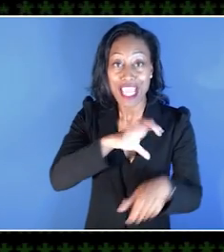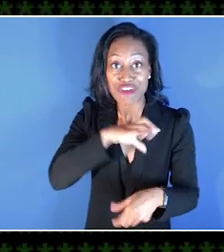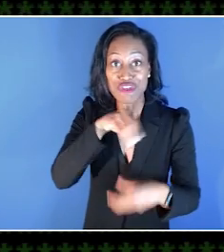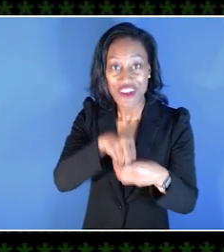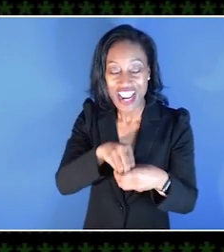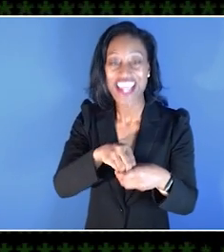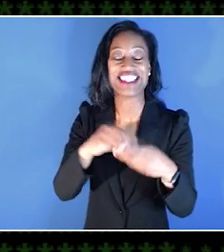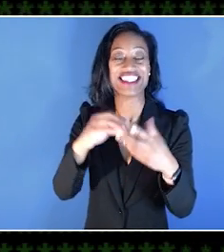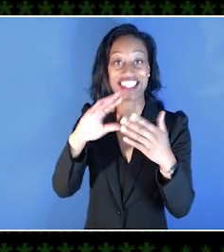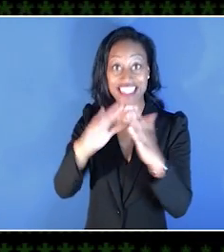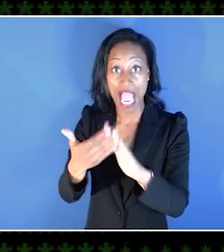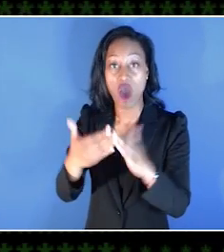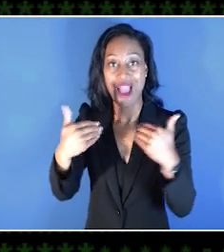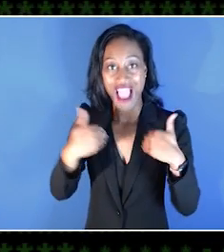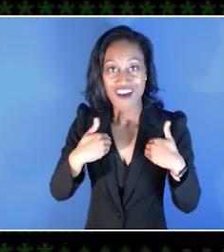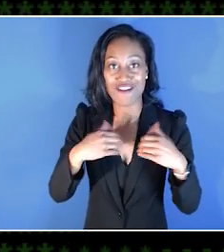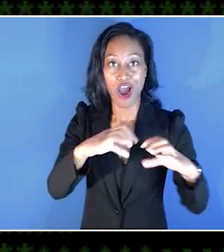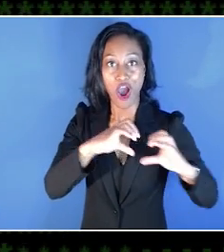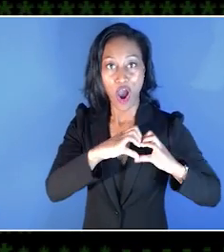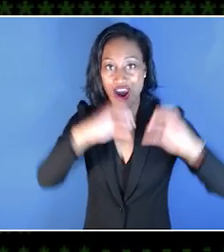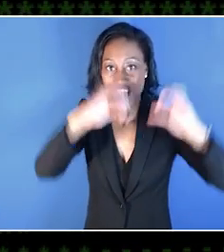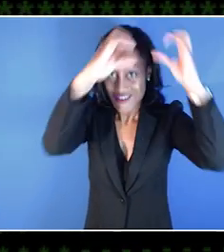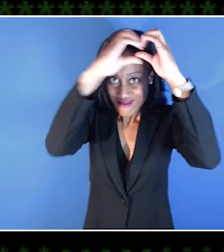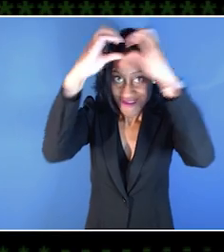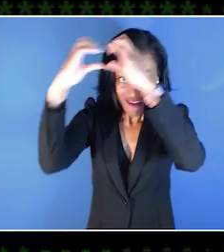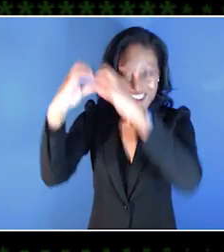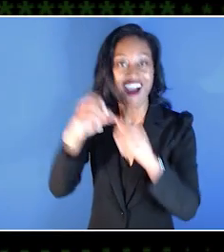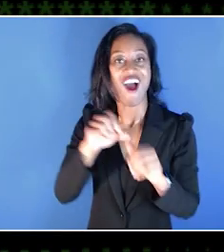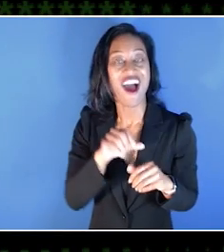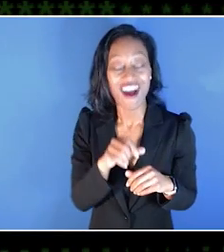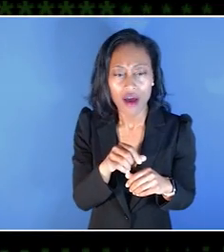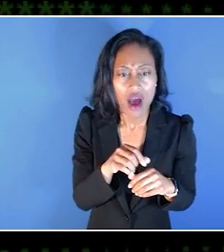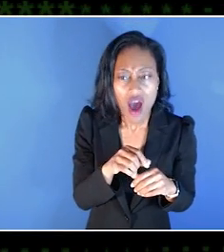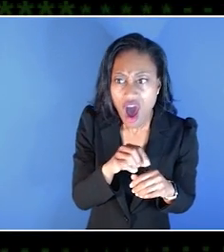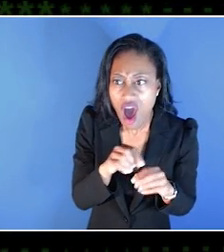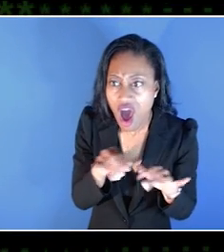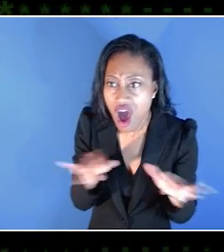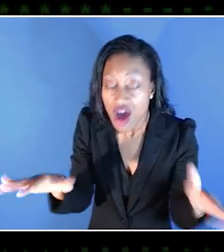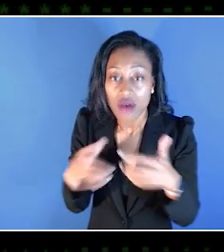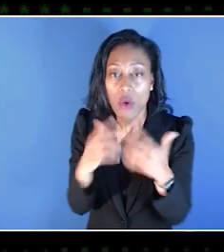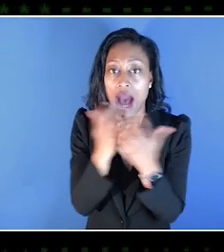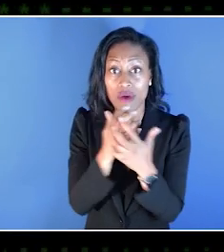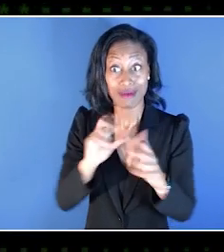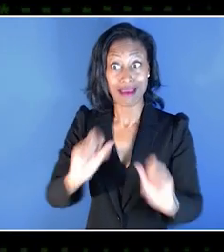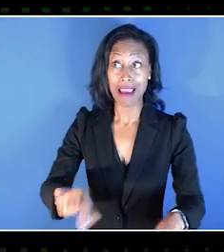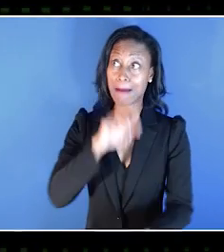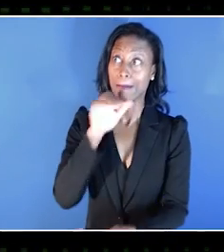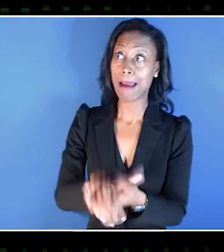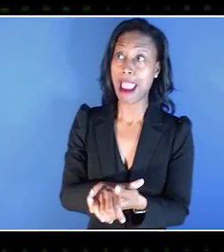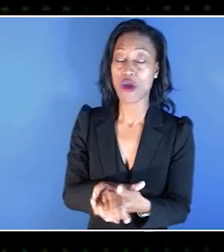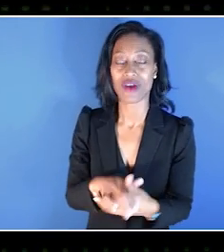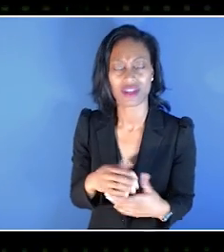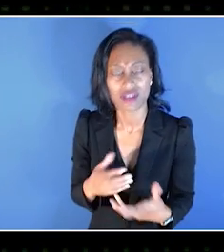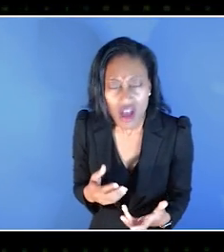She had made every villager fall in love, and they were like, "We could get married." And I was like, "What have you done?" It was just so funny, but it was just so her.